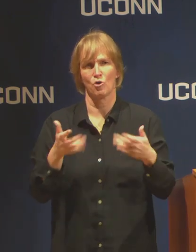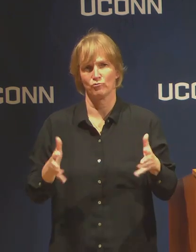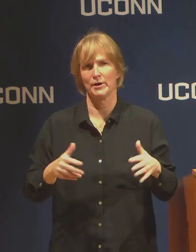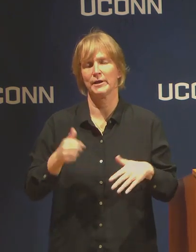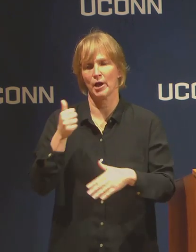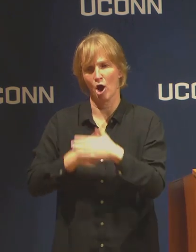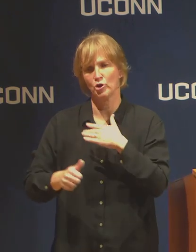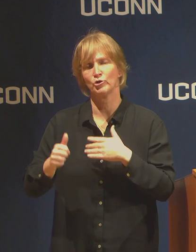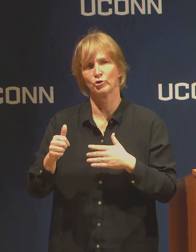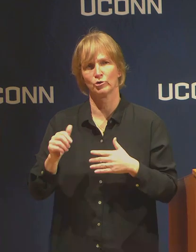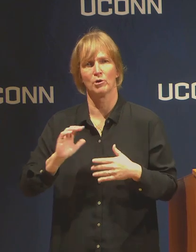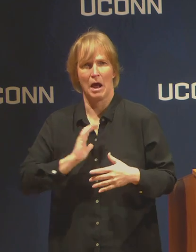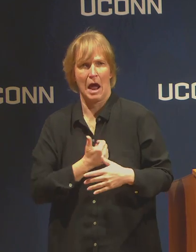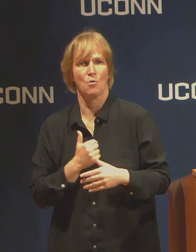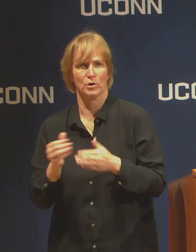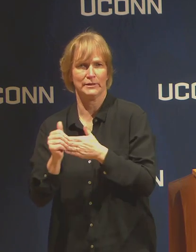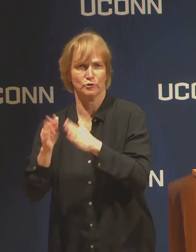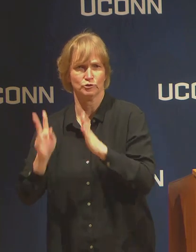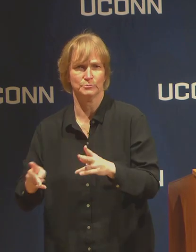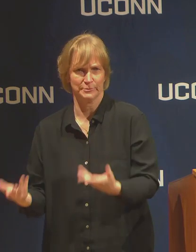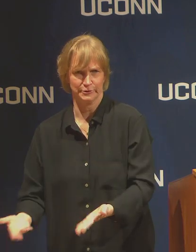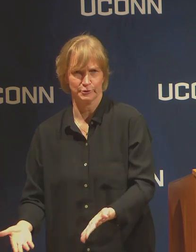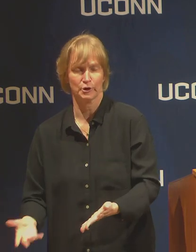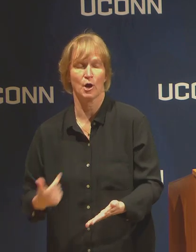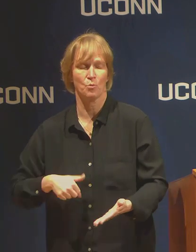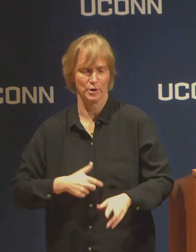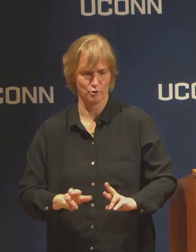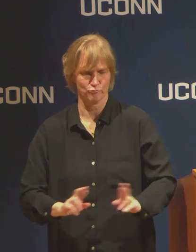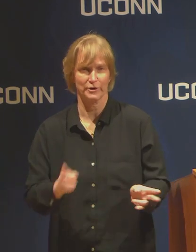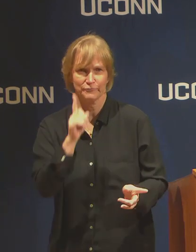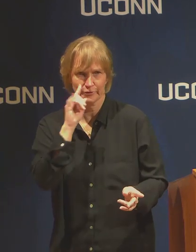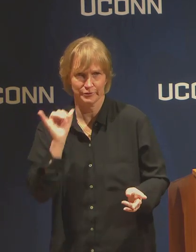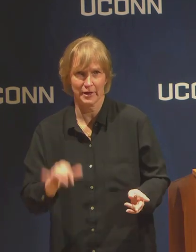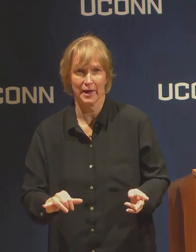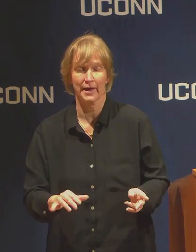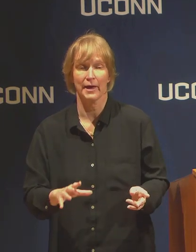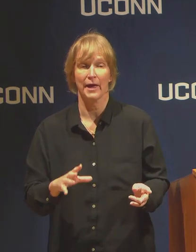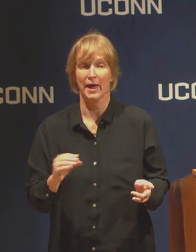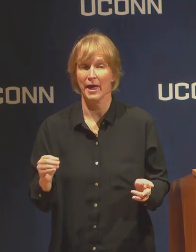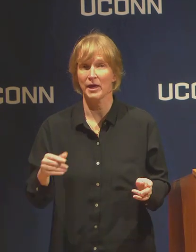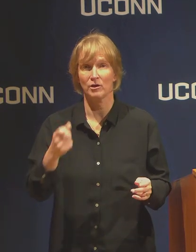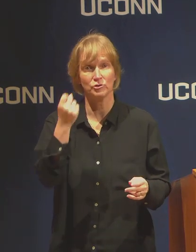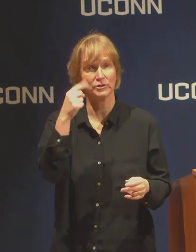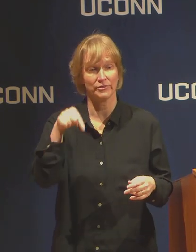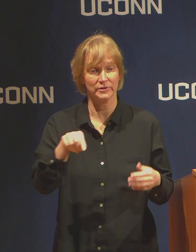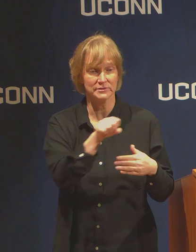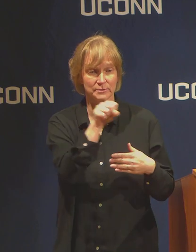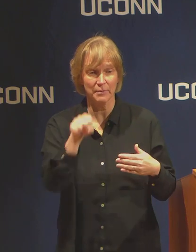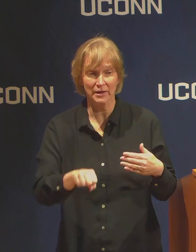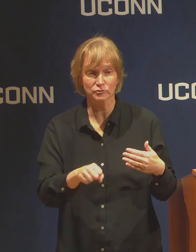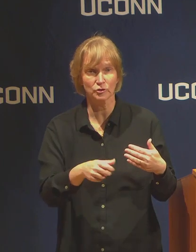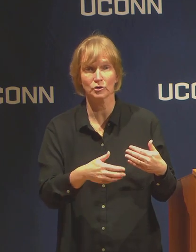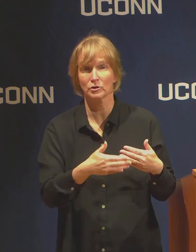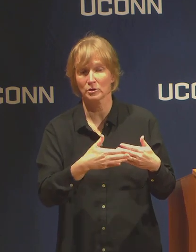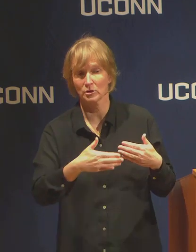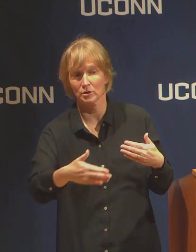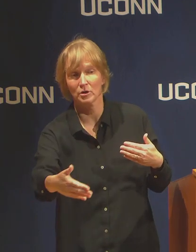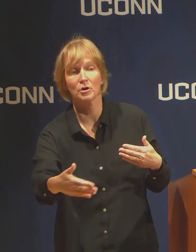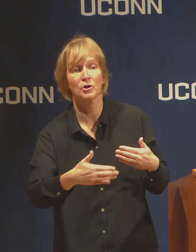and we're prepared for that, and our plans for the remainder of the semester will allow us to provide that type of medical care to